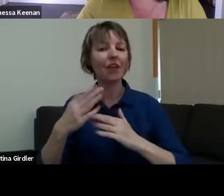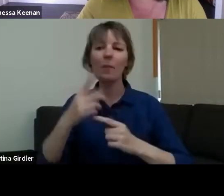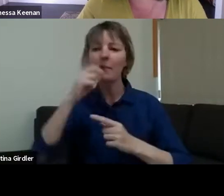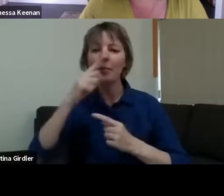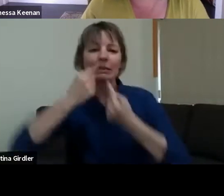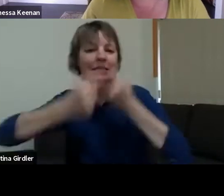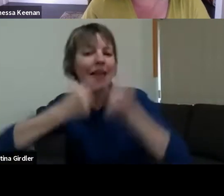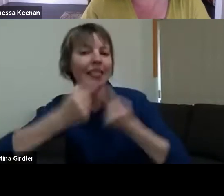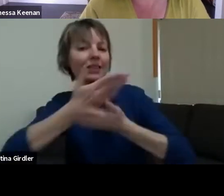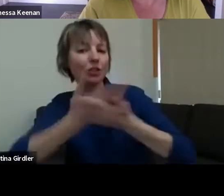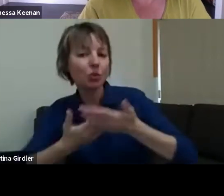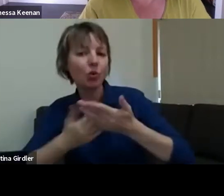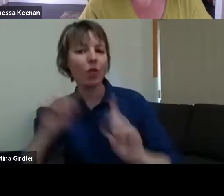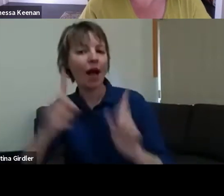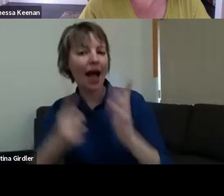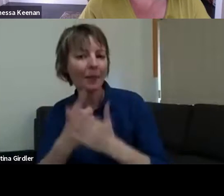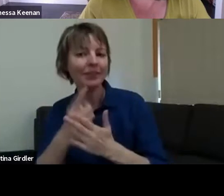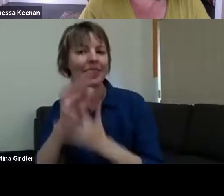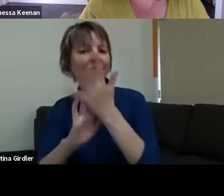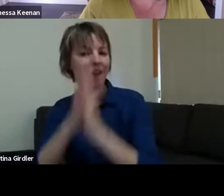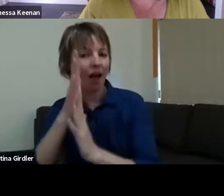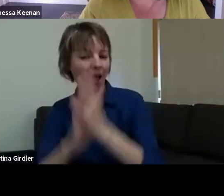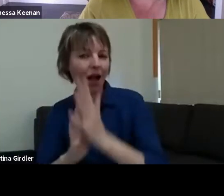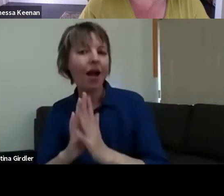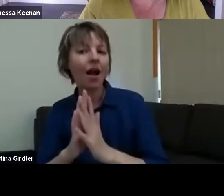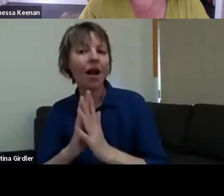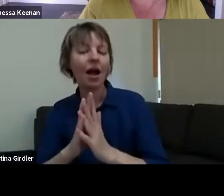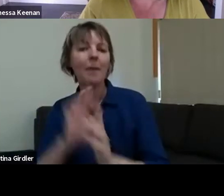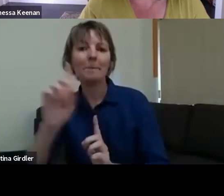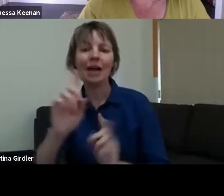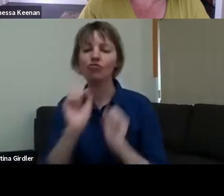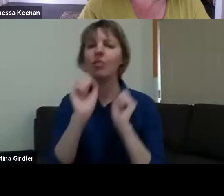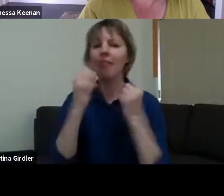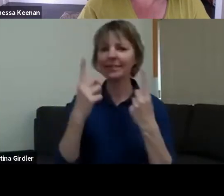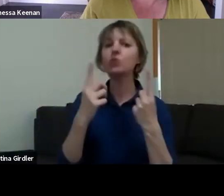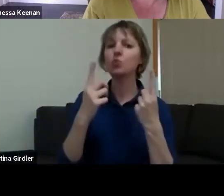going to trigger a lot of things. So we're making sure that we're sort of